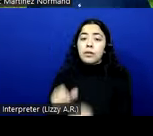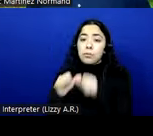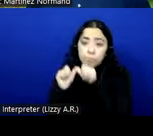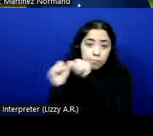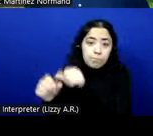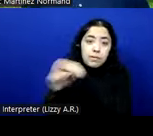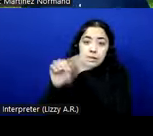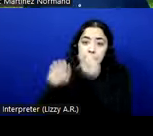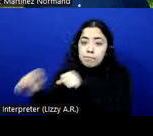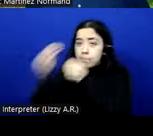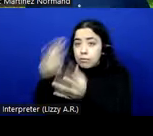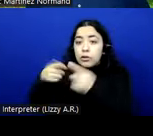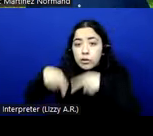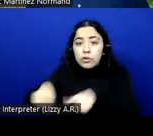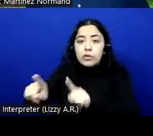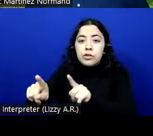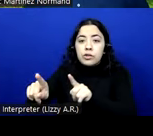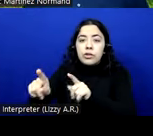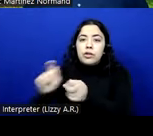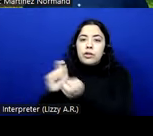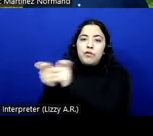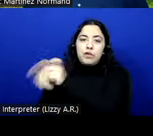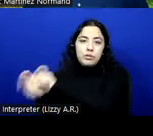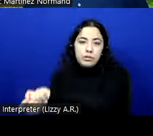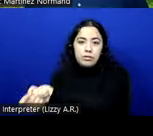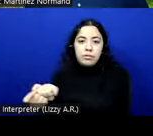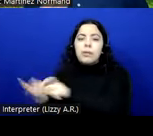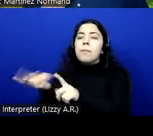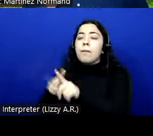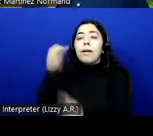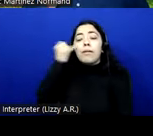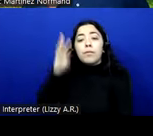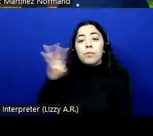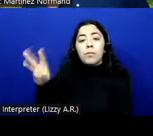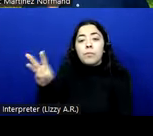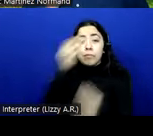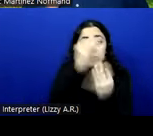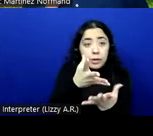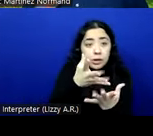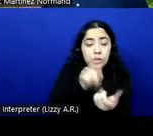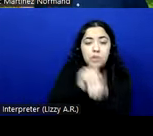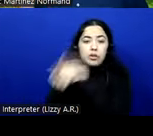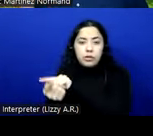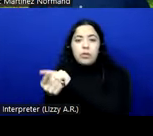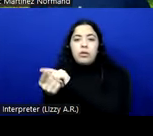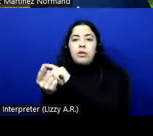content if the web content converts information. One example in some tools that access the web,